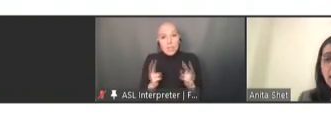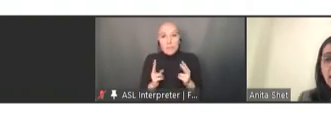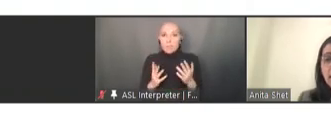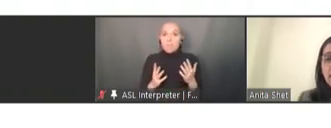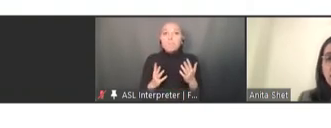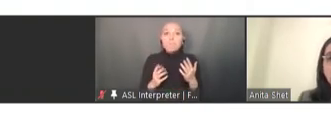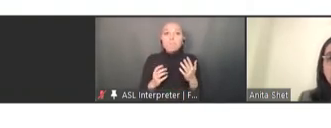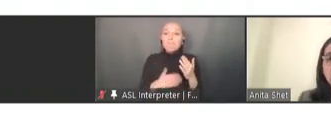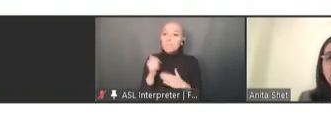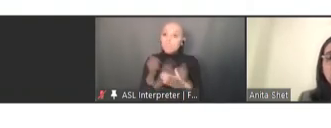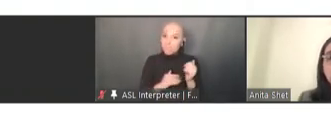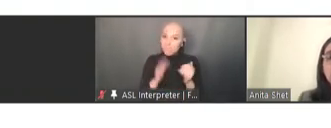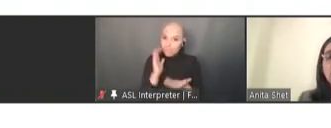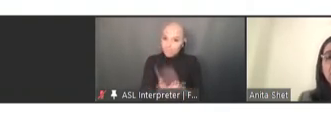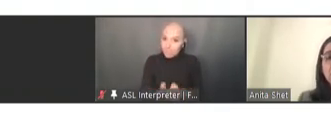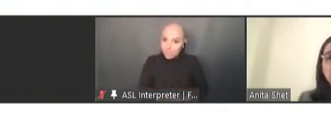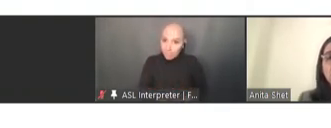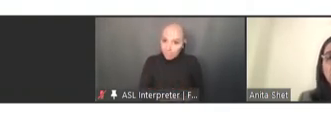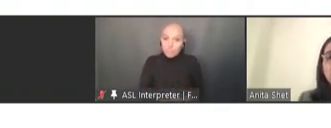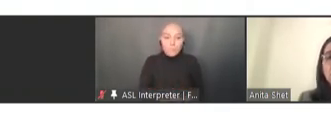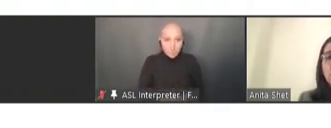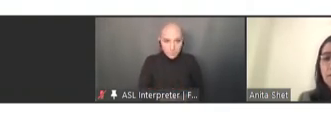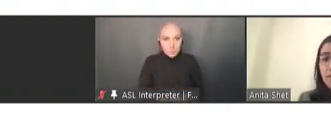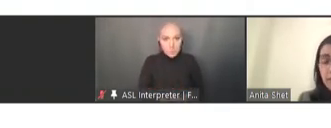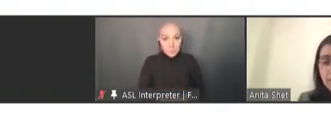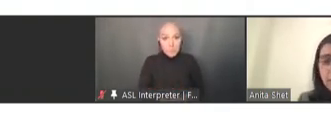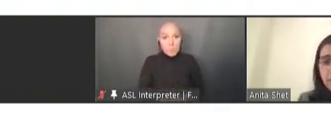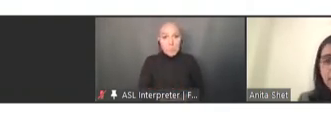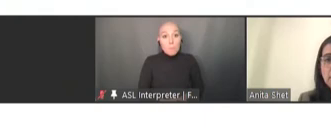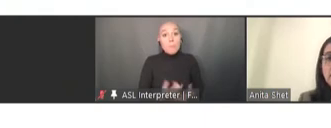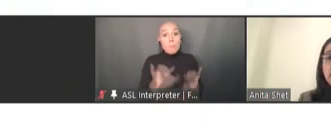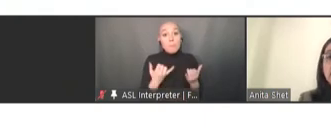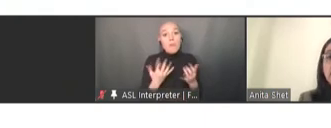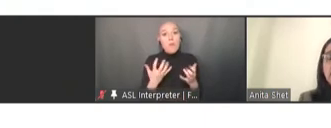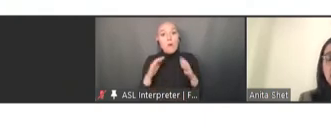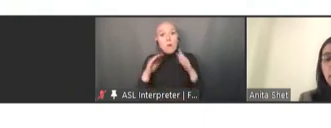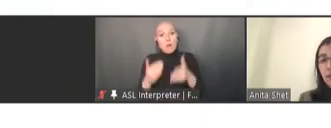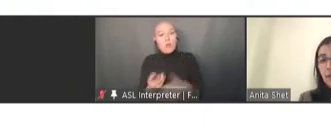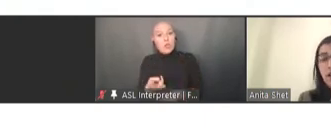I'd like to take you quickly through two vaccine-preventable diseases that we hope